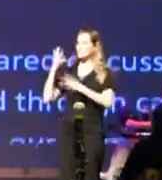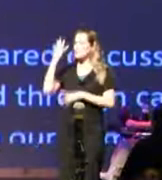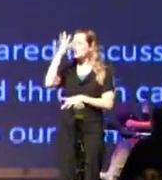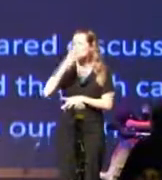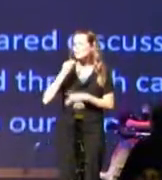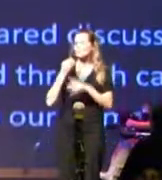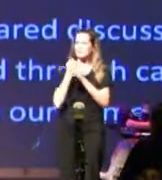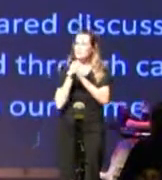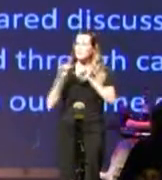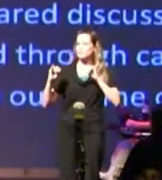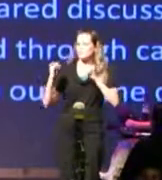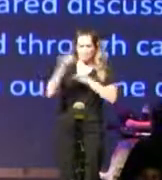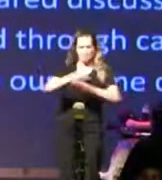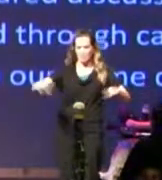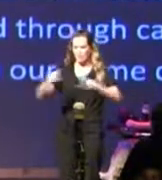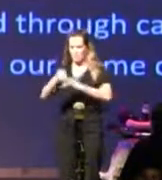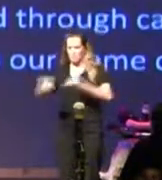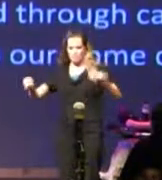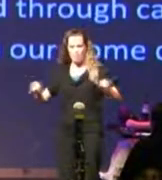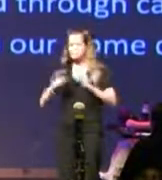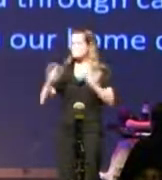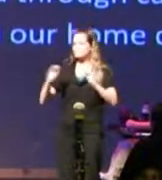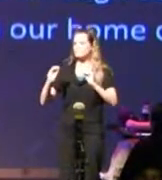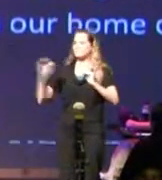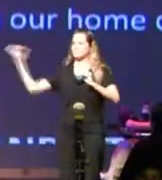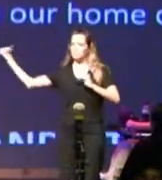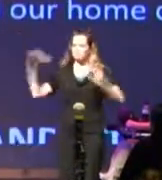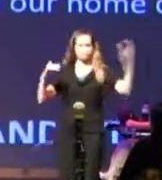borderless Republic that centers are coming together in co-creation of space